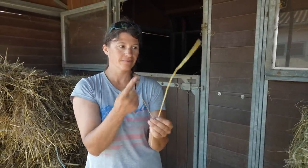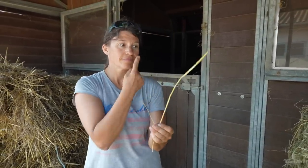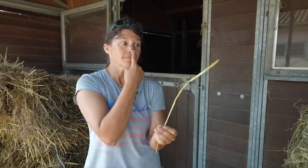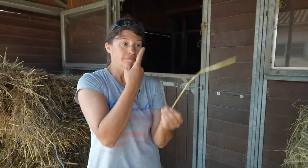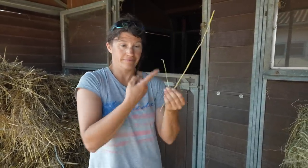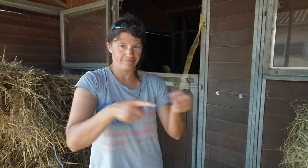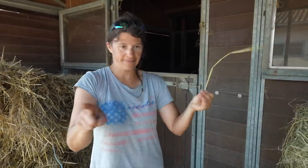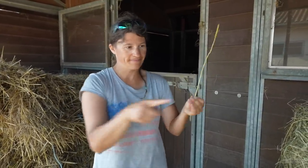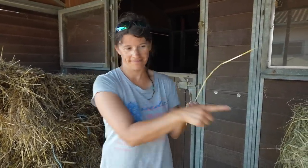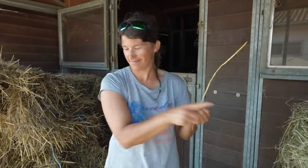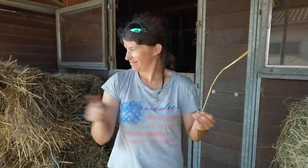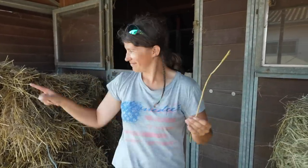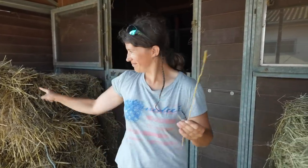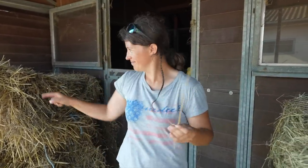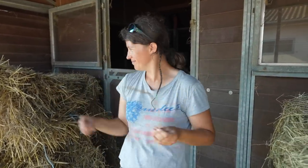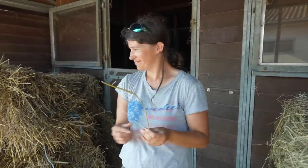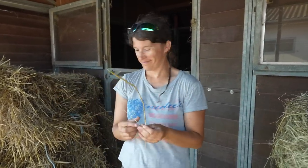These two piles smell different too.